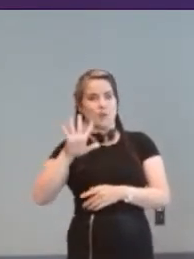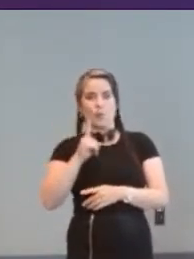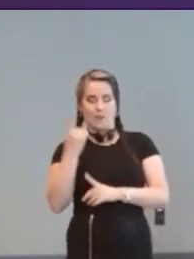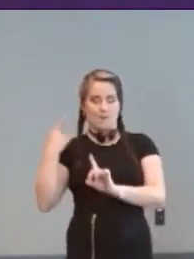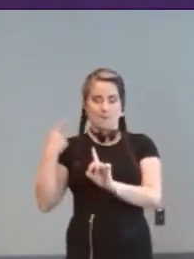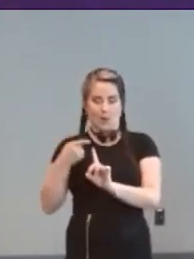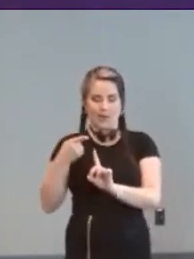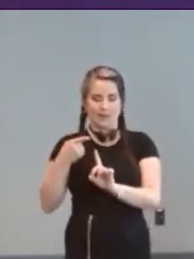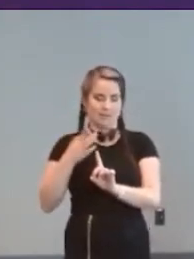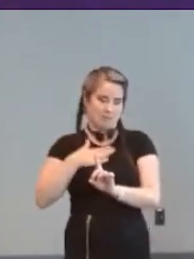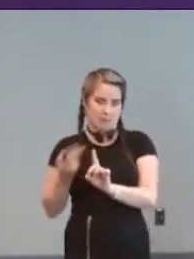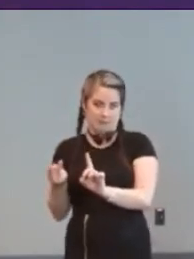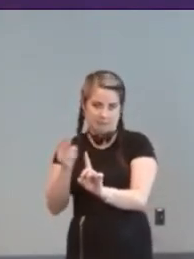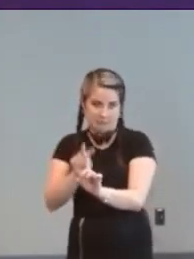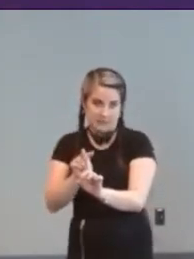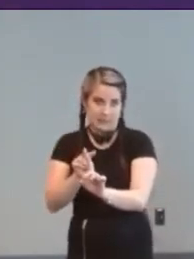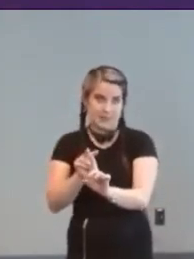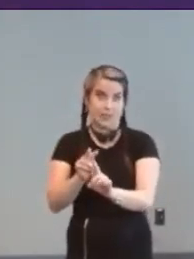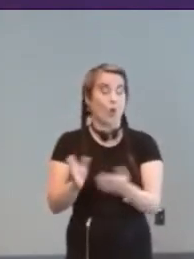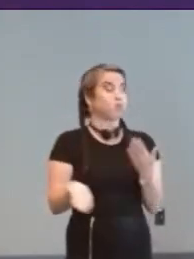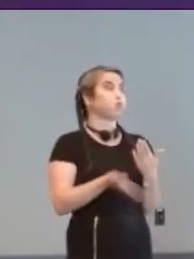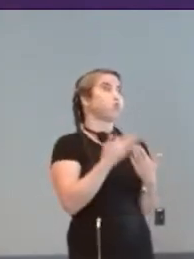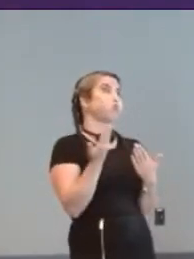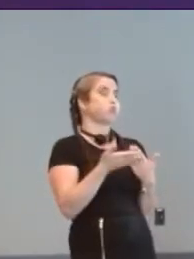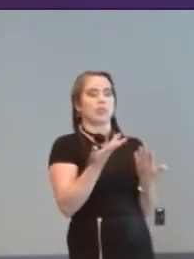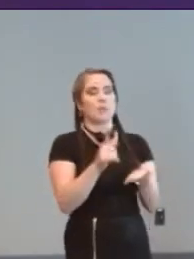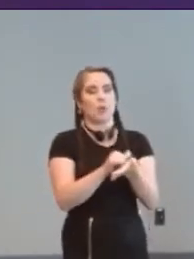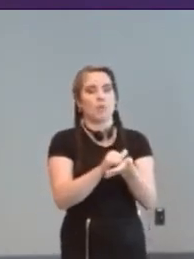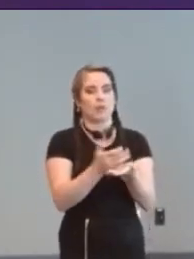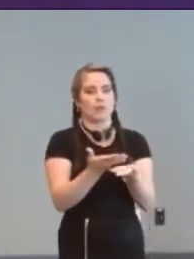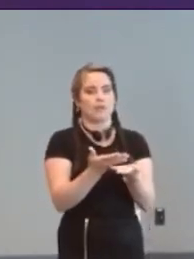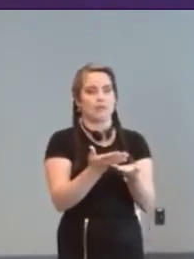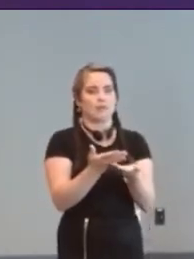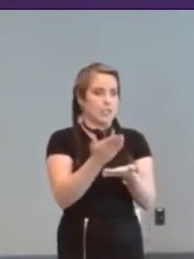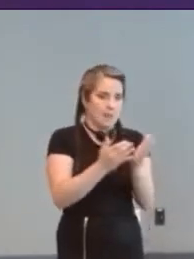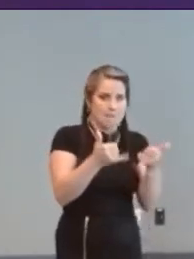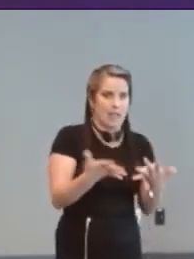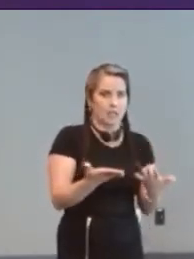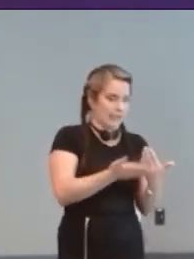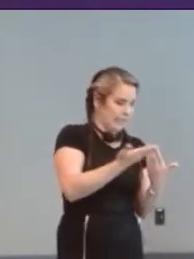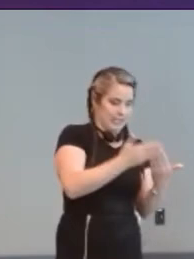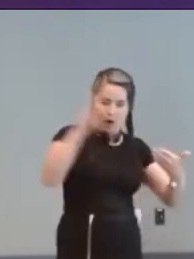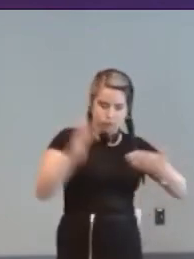that that there's no such thing as too easy for some players and that is still forgotten